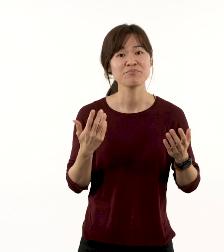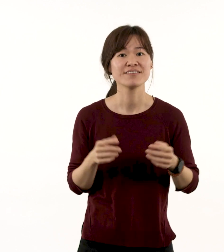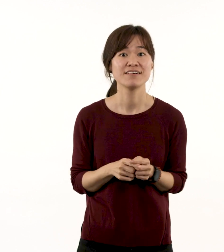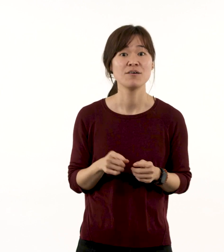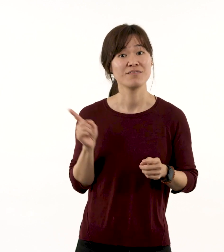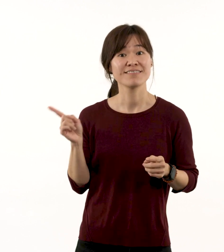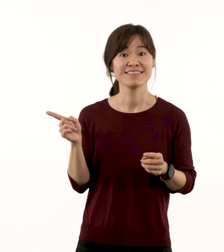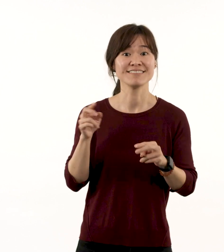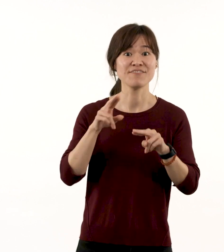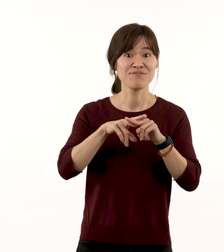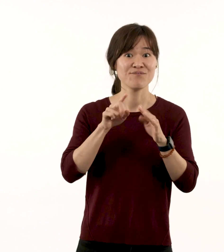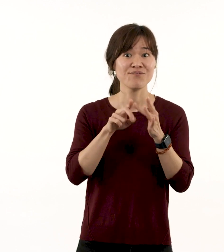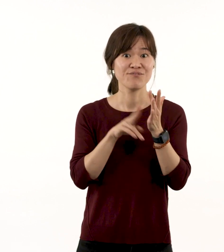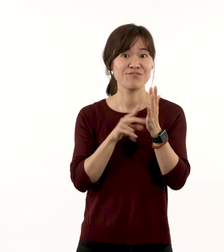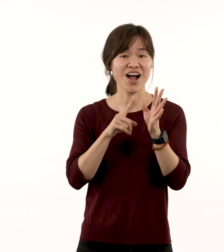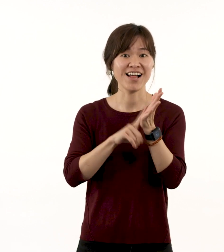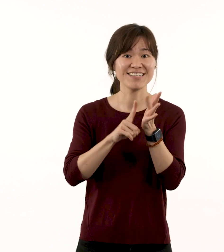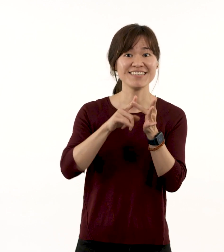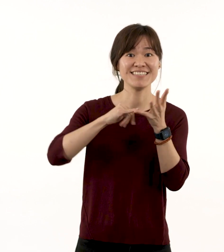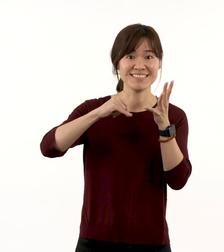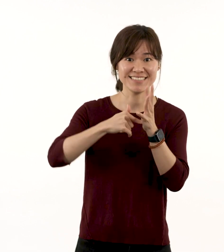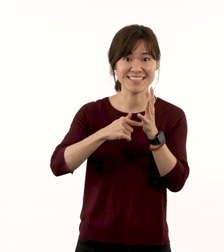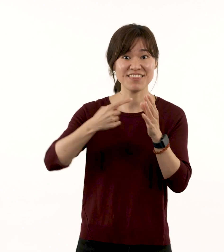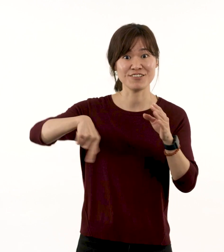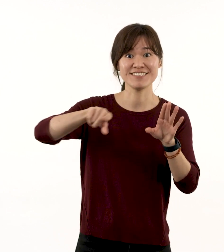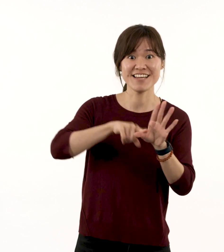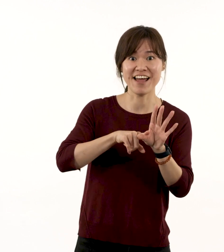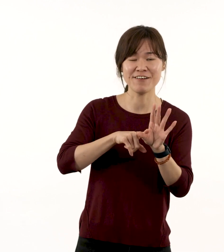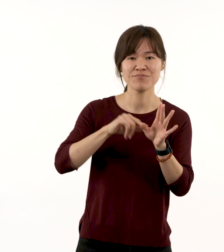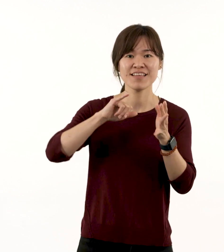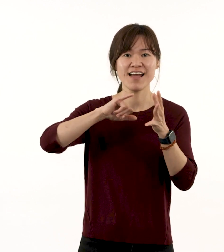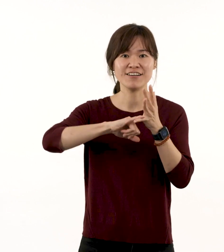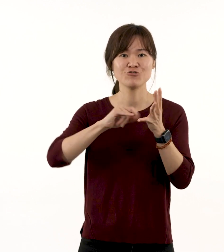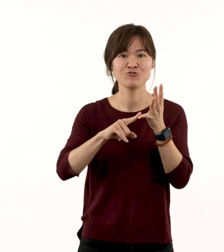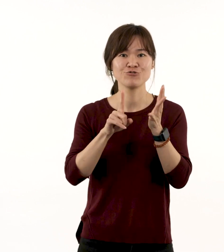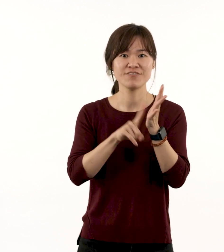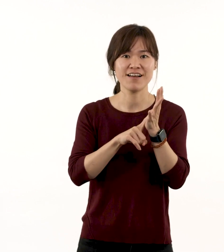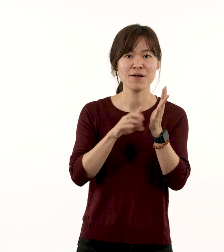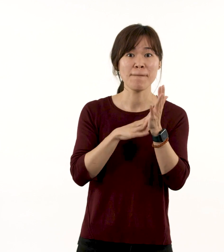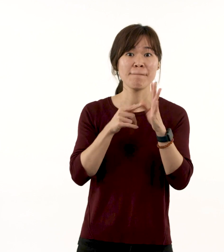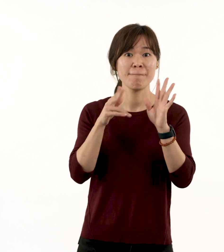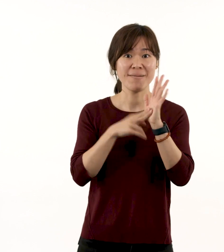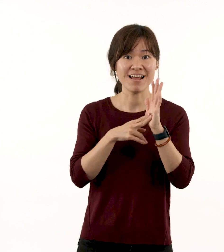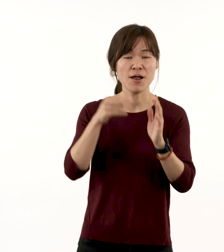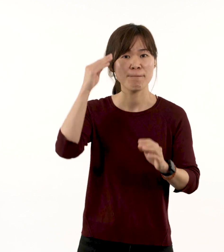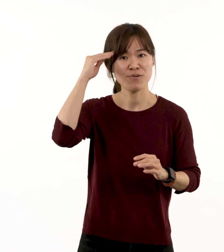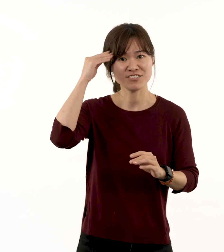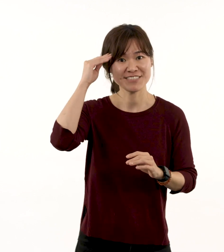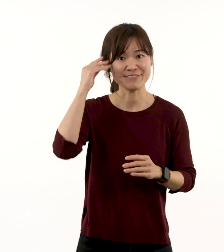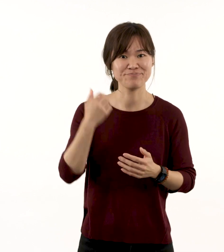He is a finalist in this year’s Sulman Prize.